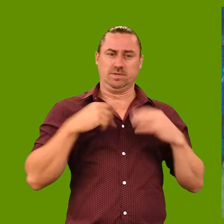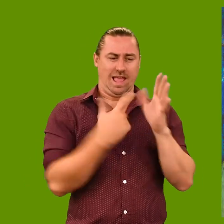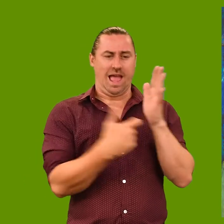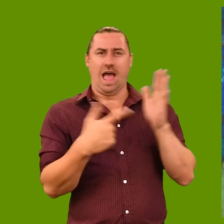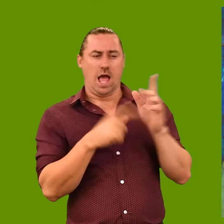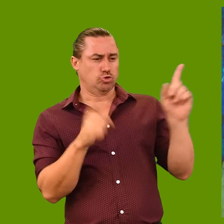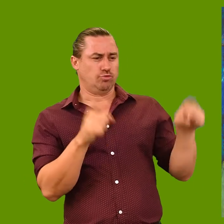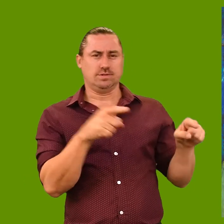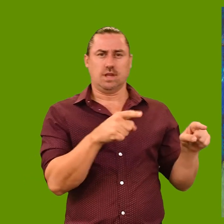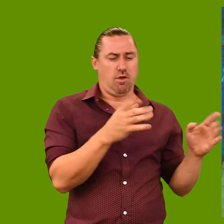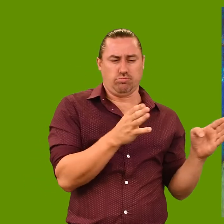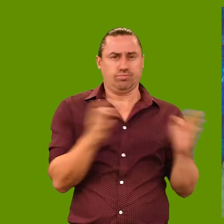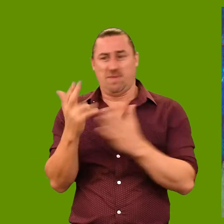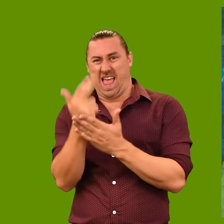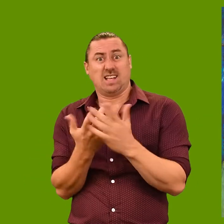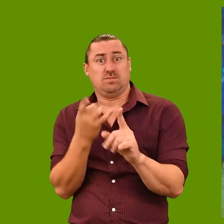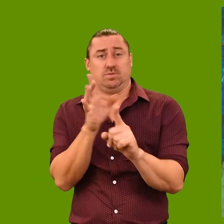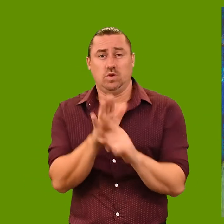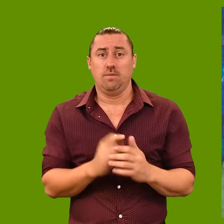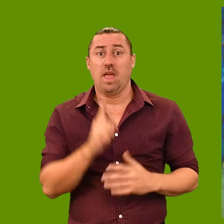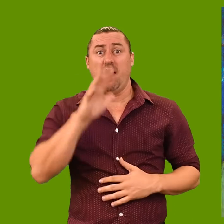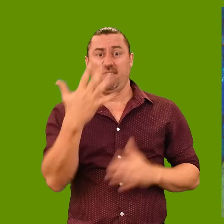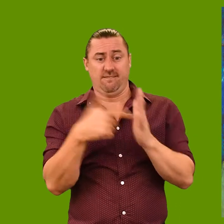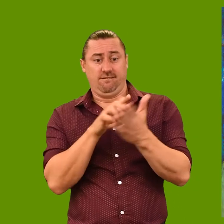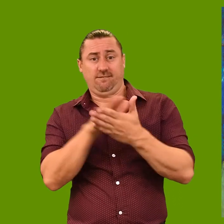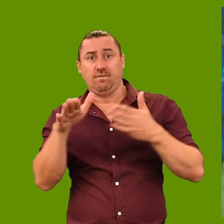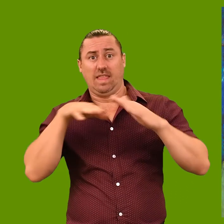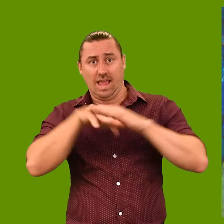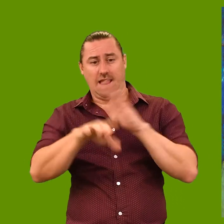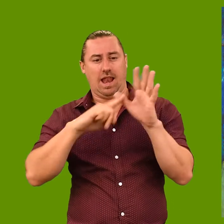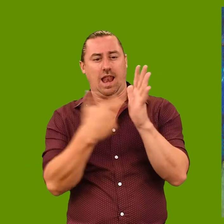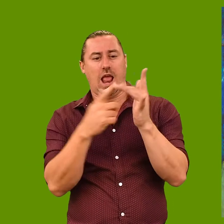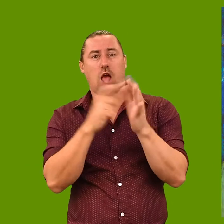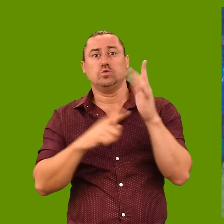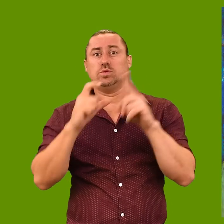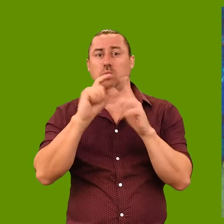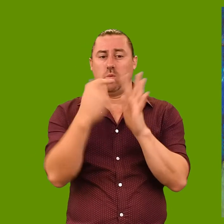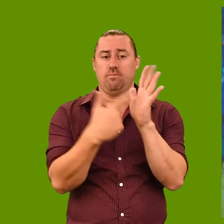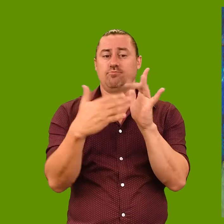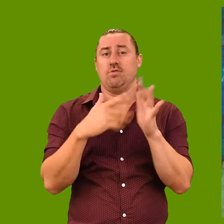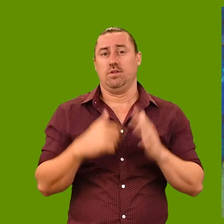art director before focusing his efforts on art. This is his fifth time as an Archibald Prize finalist.